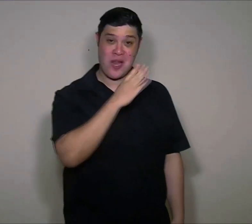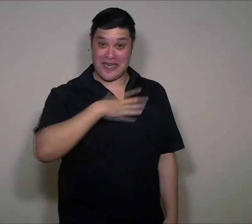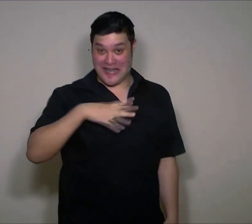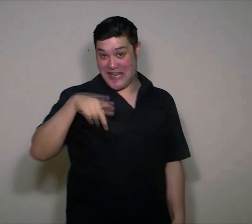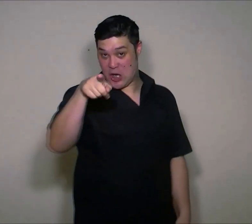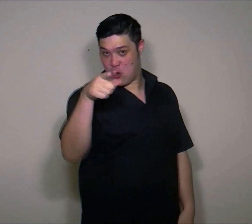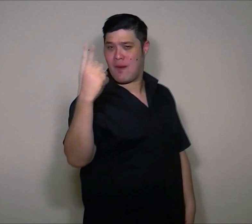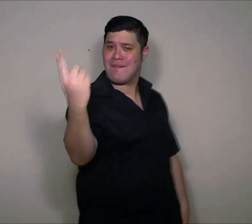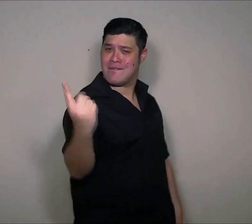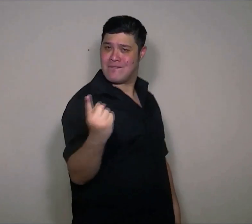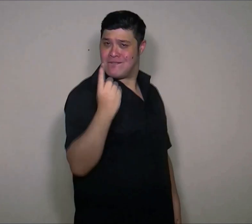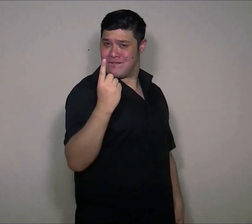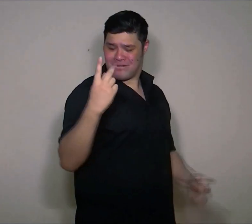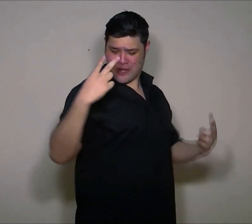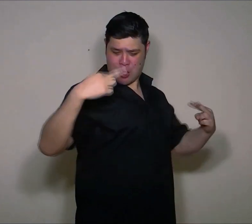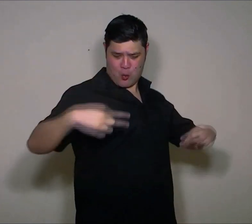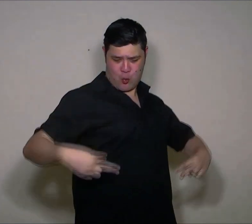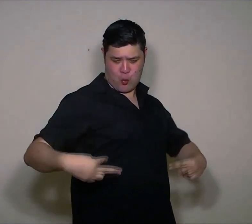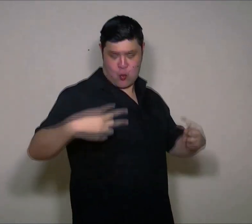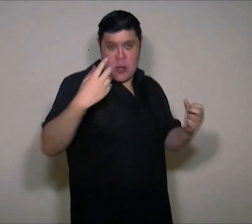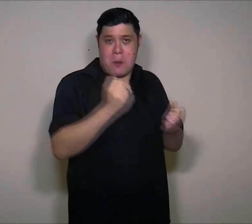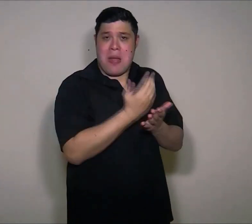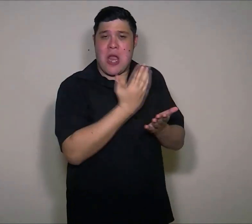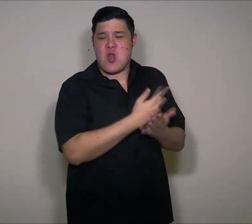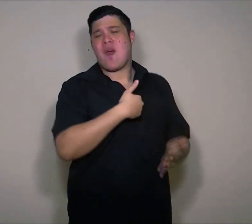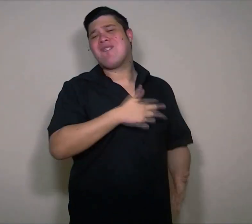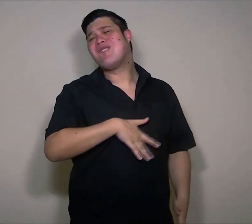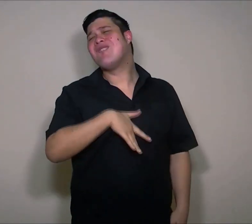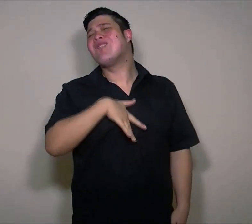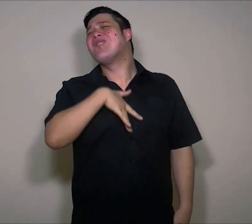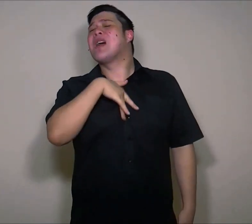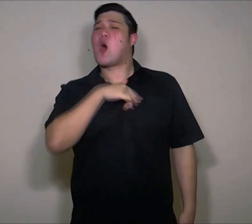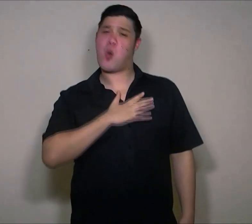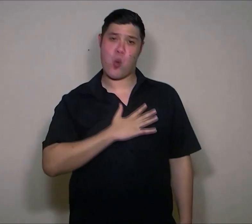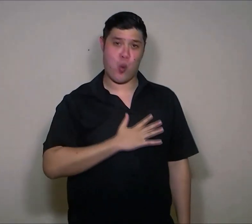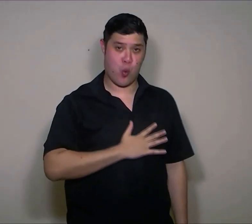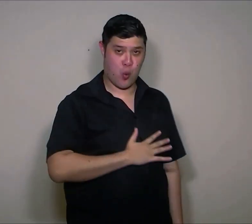I need a checkup to make everything alright